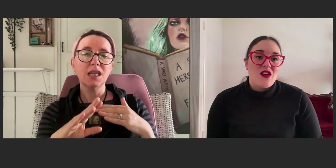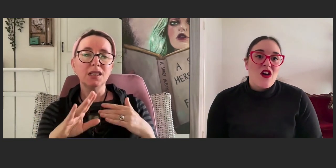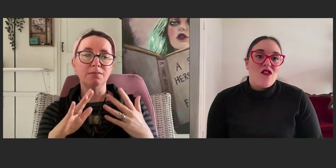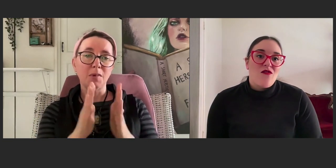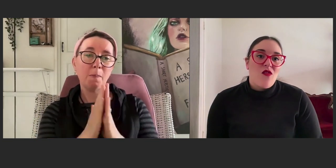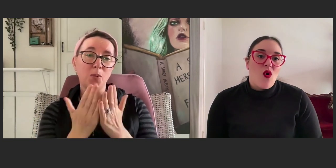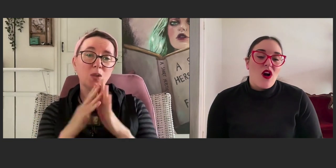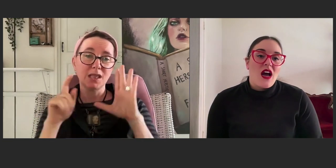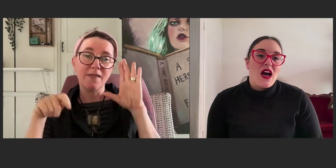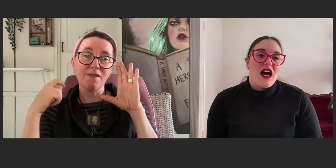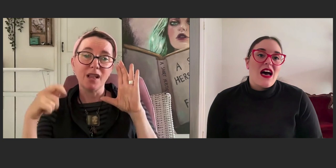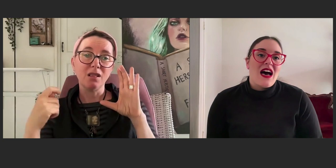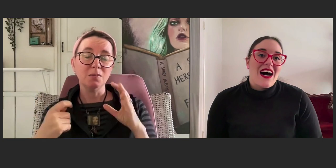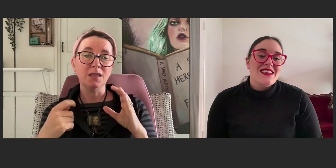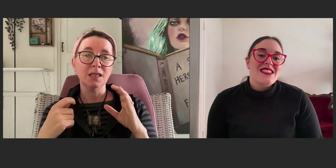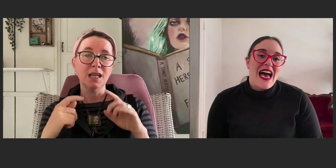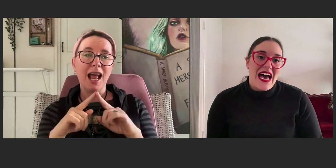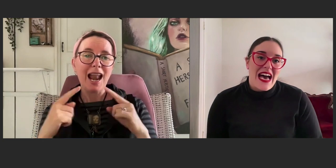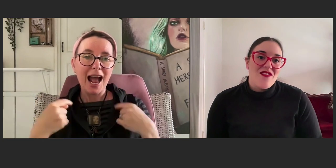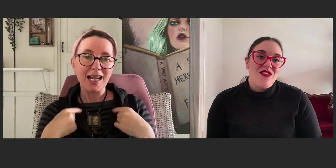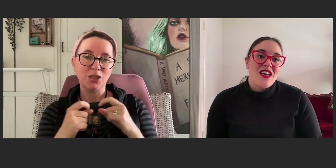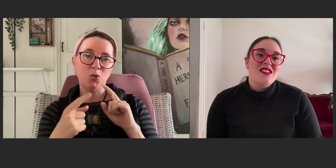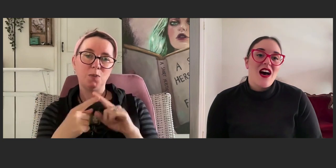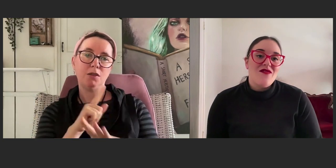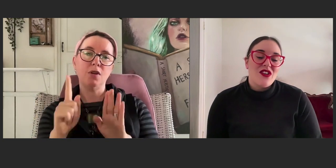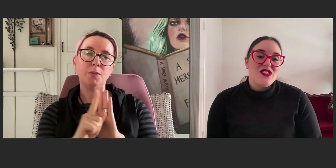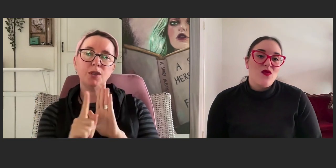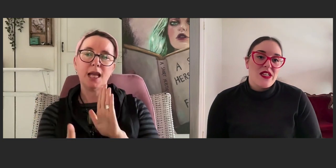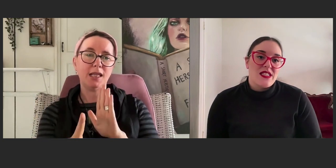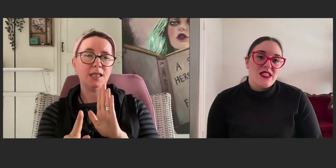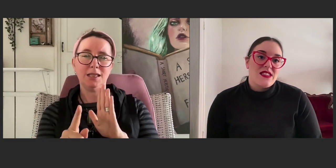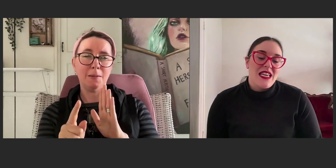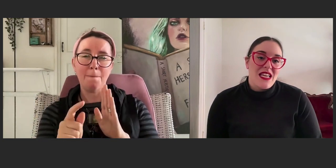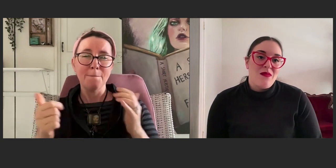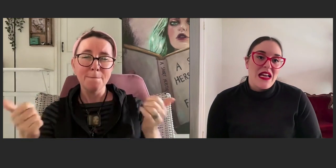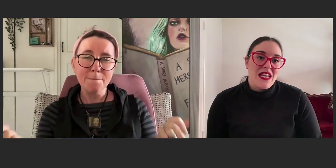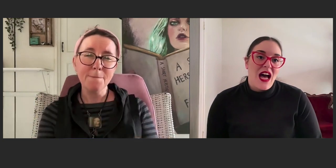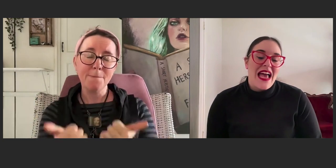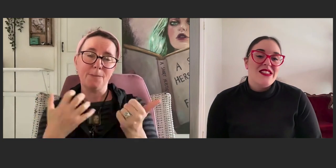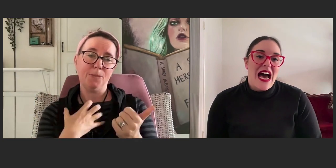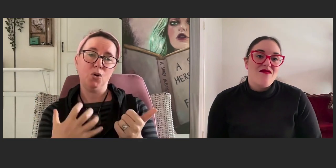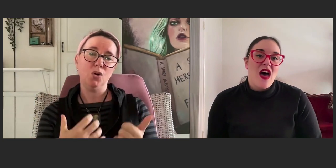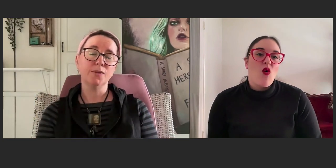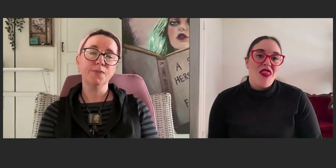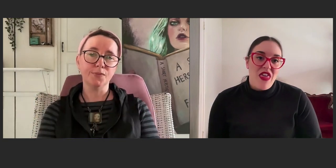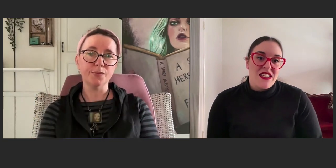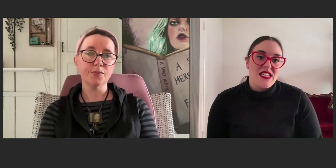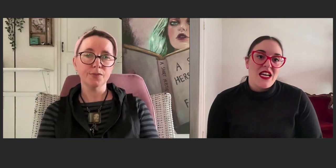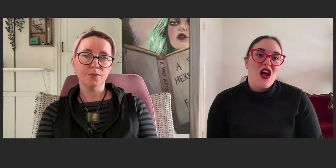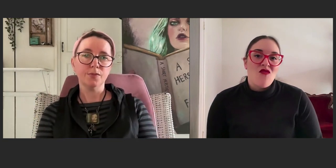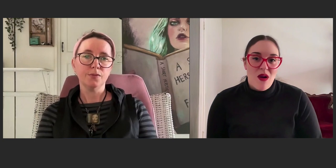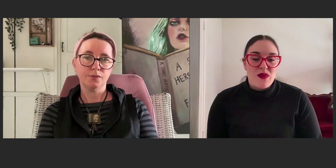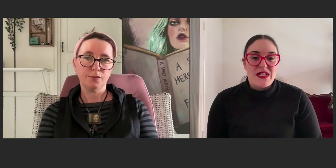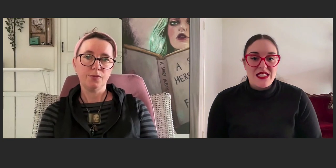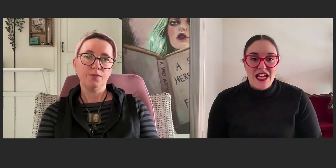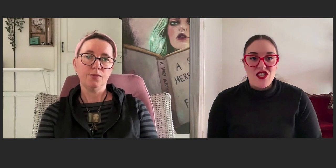for us to have diverse voices in media and to have that authentic representation.